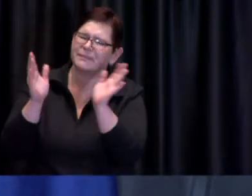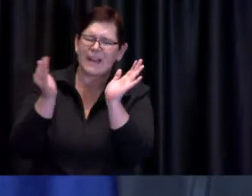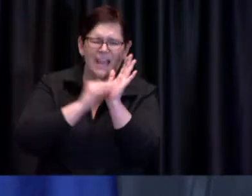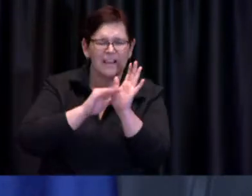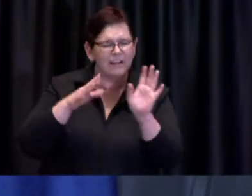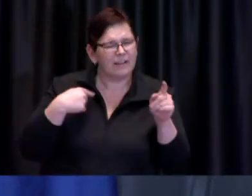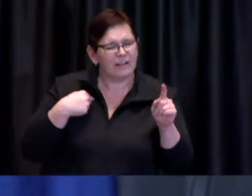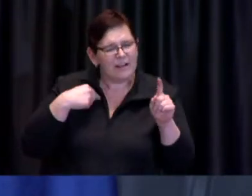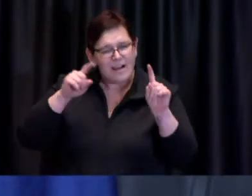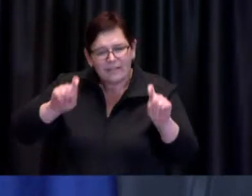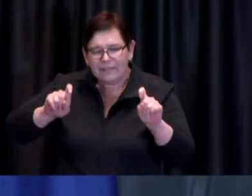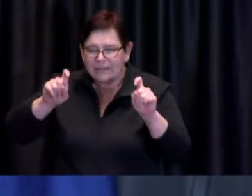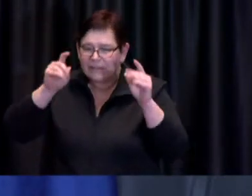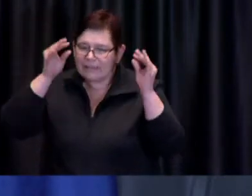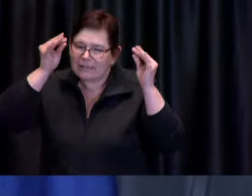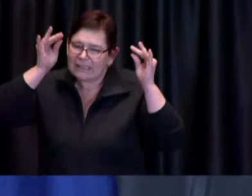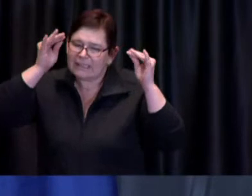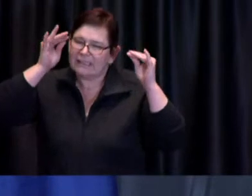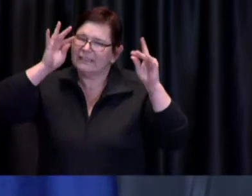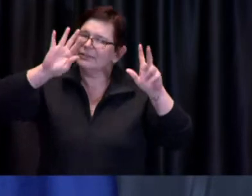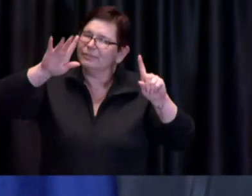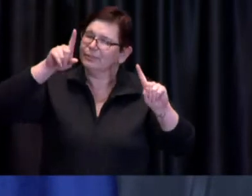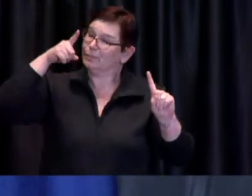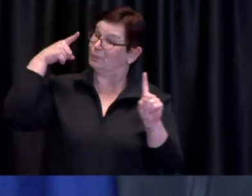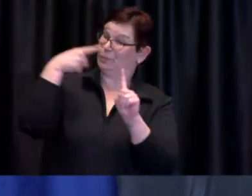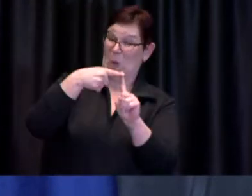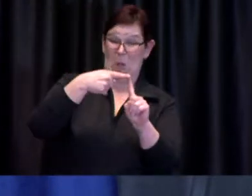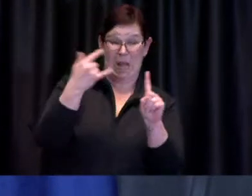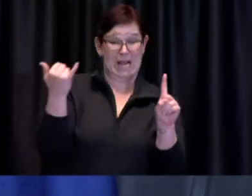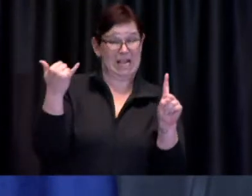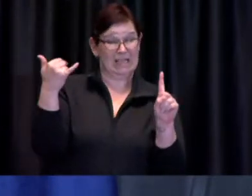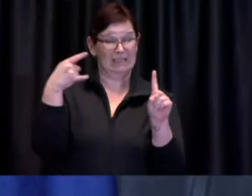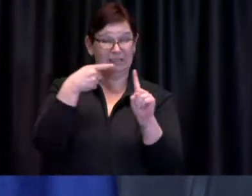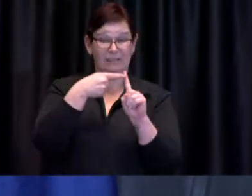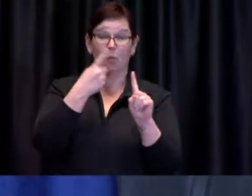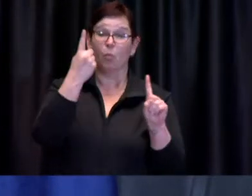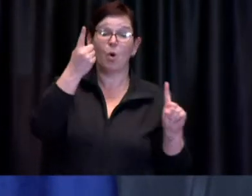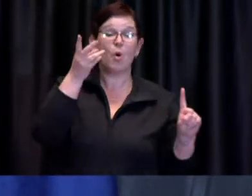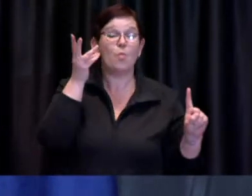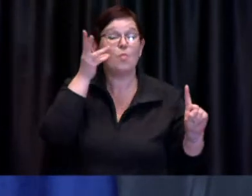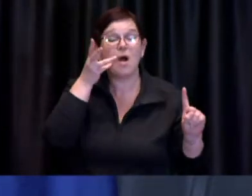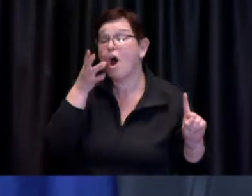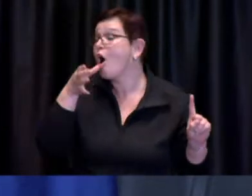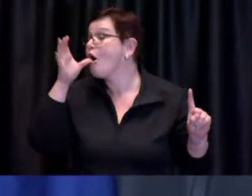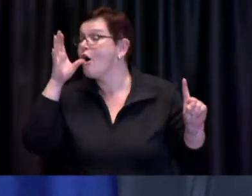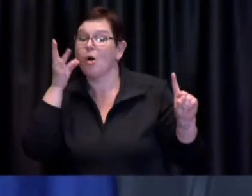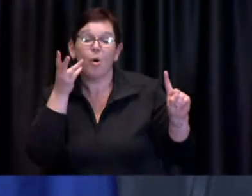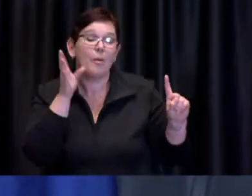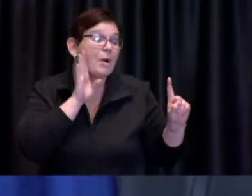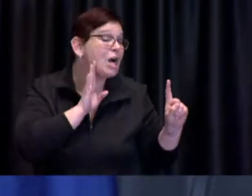real issue isn't for with people who have a glass of wine or a glass of beer or or beer uh in a park